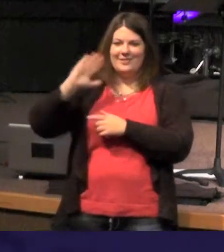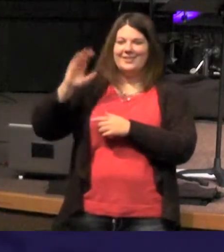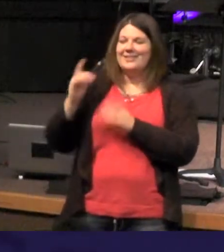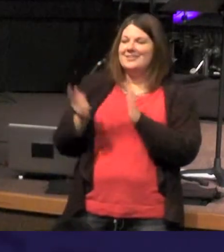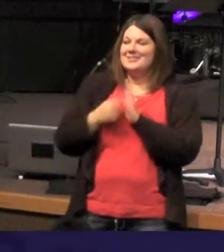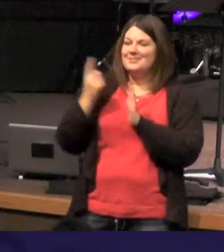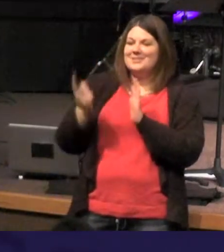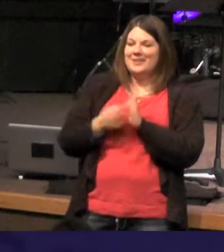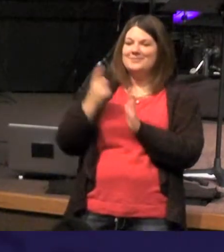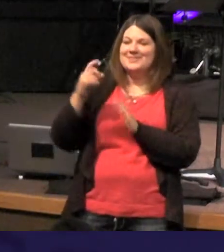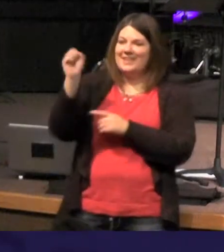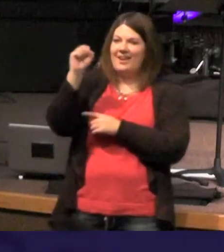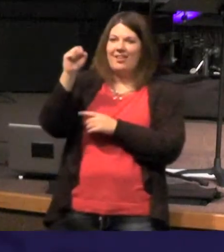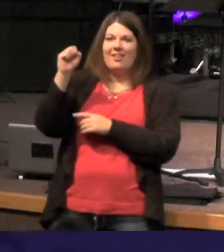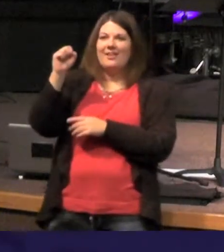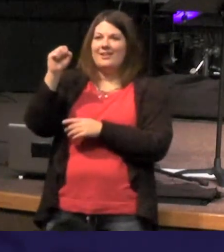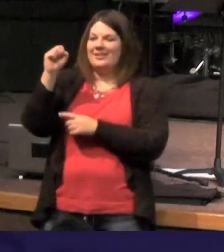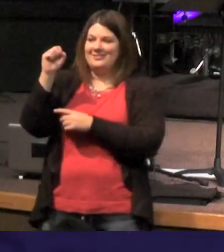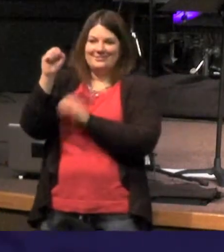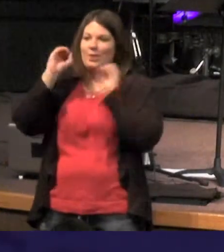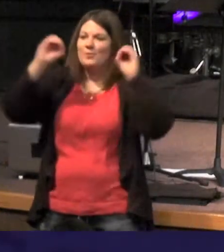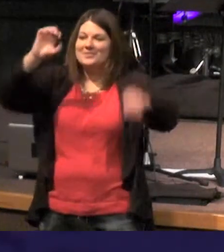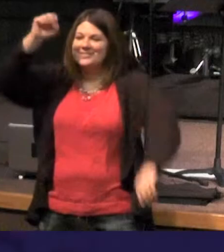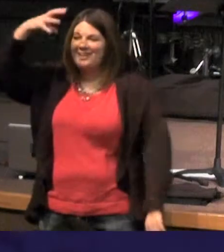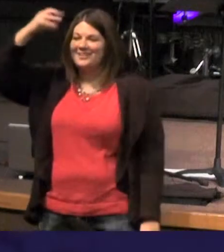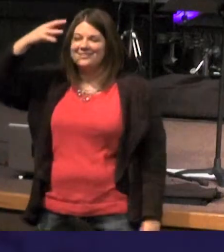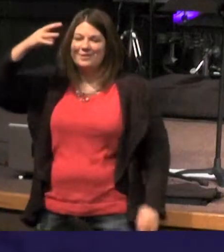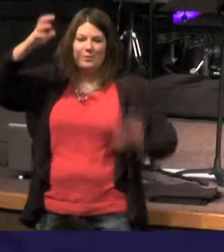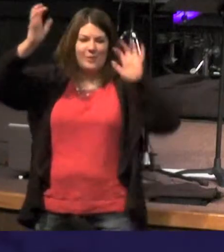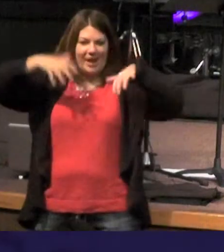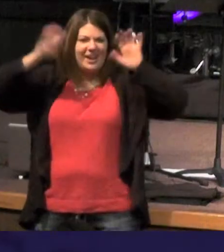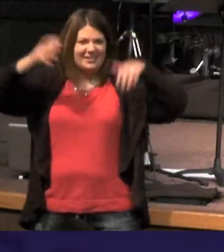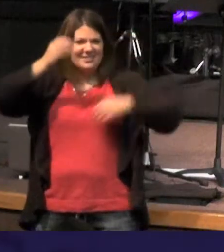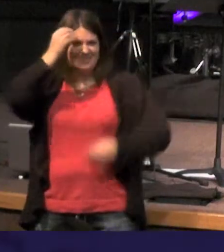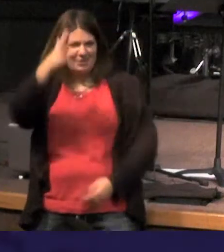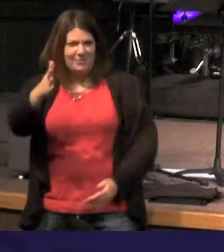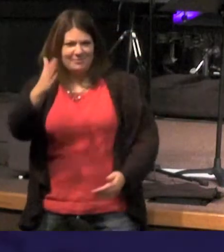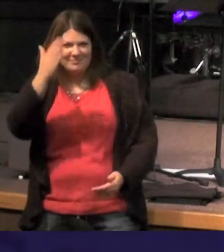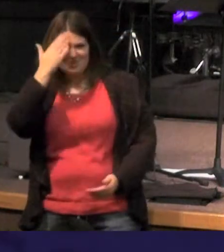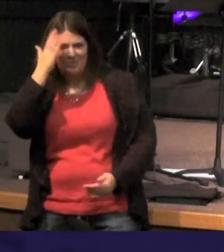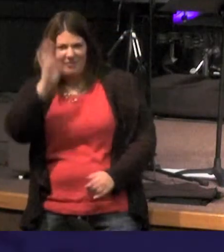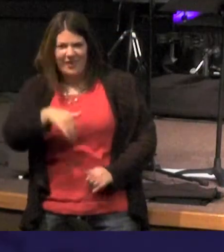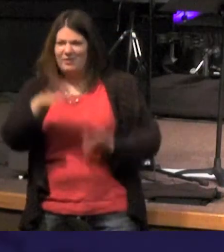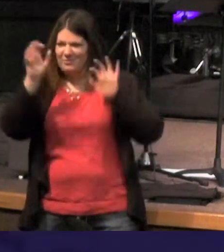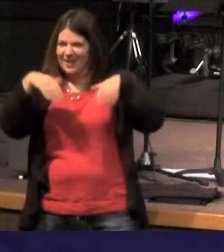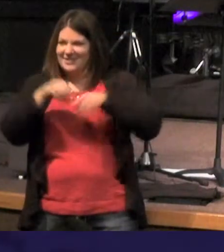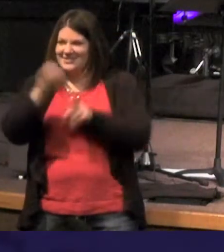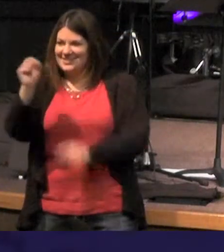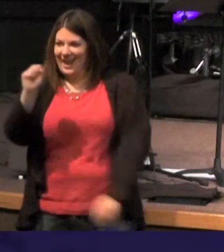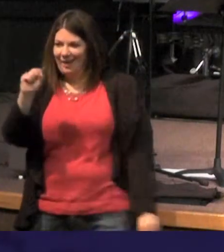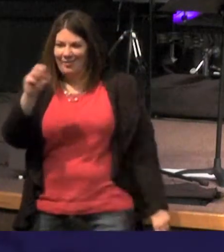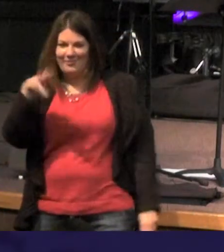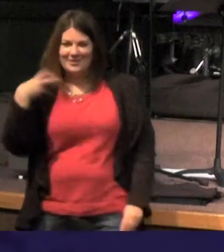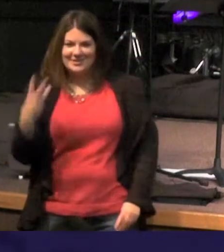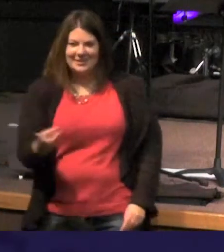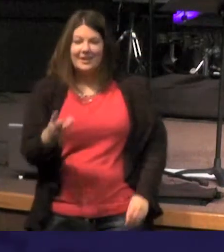the Sun doesn't shine did you know that it rains in Seattle and here's an interesting thing you a suicide rates how goes way